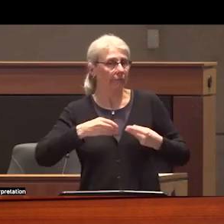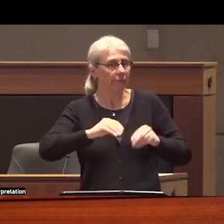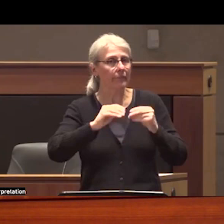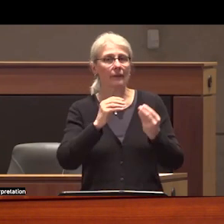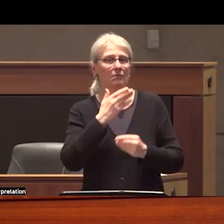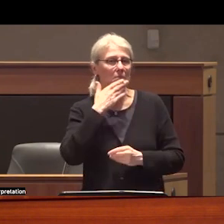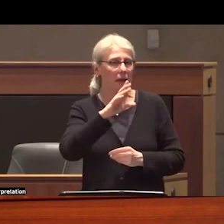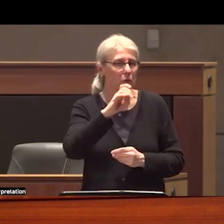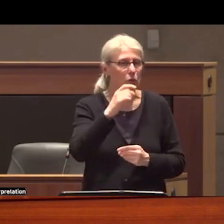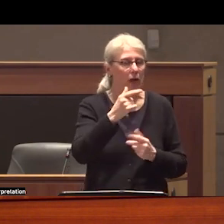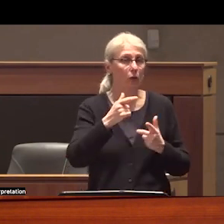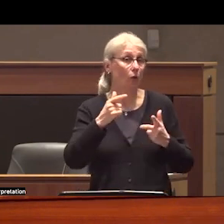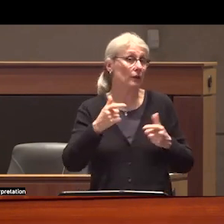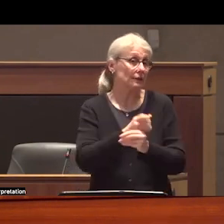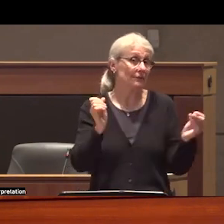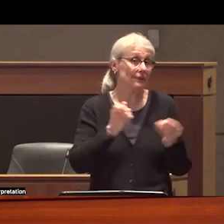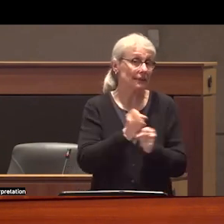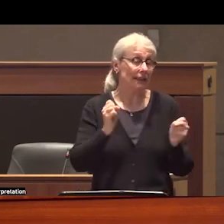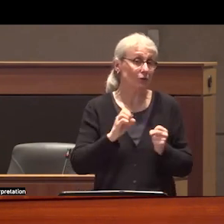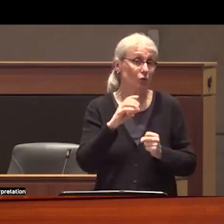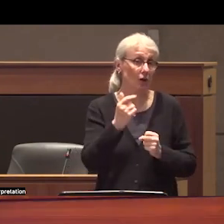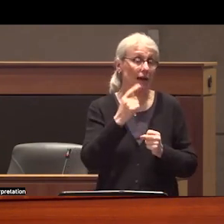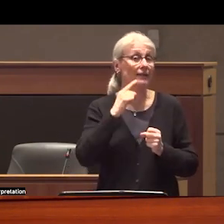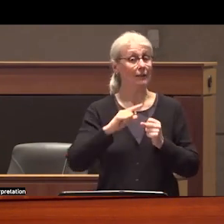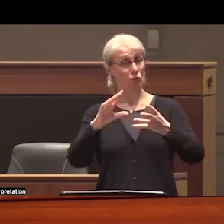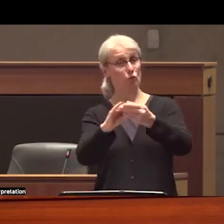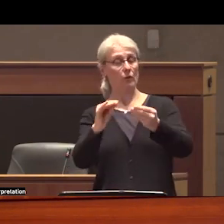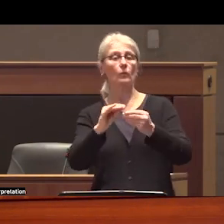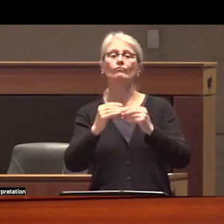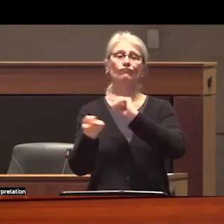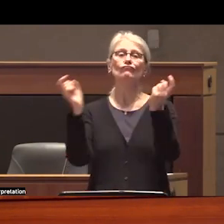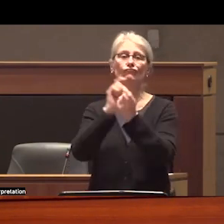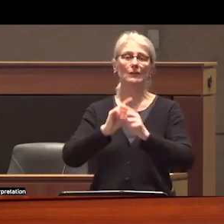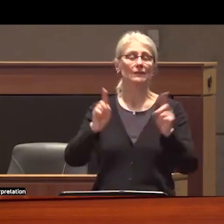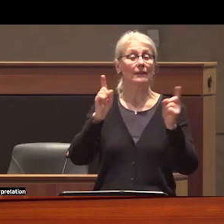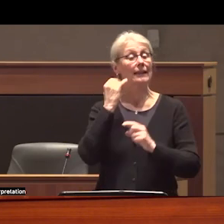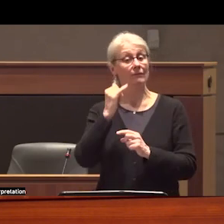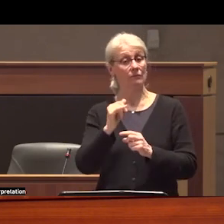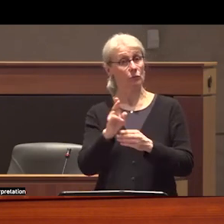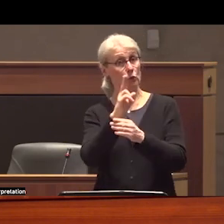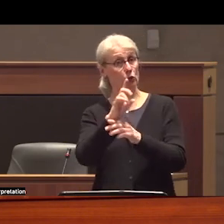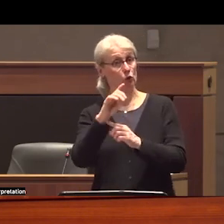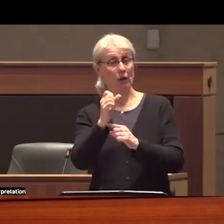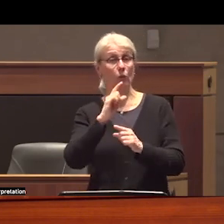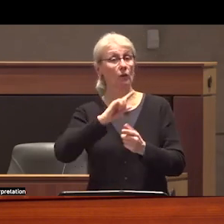around drug policy would be very very different if drug use had truly been decriminalized if